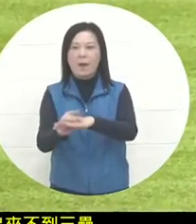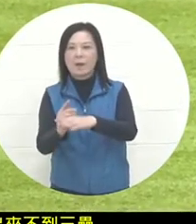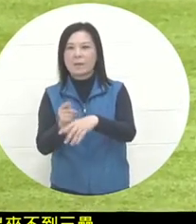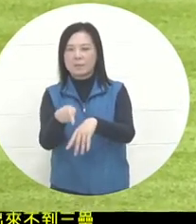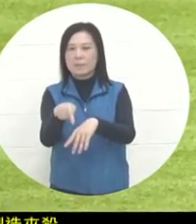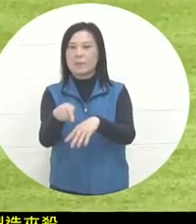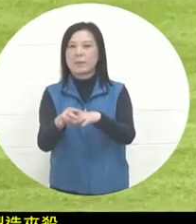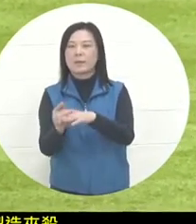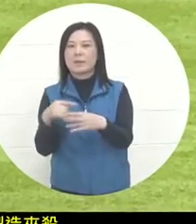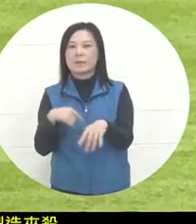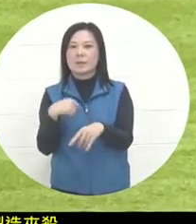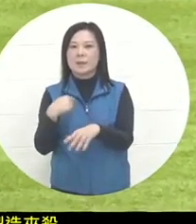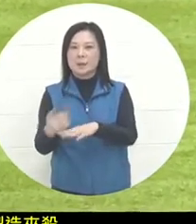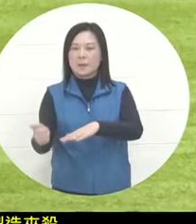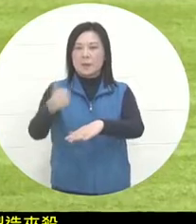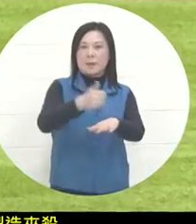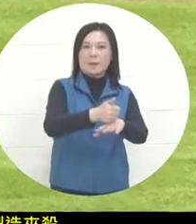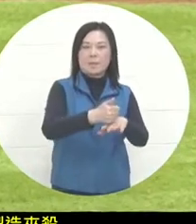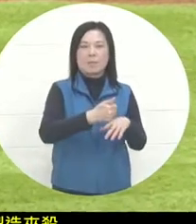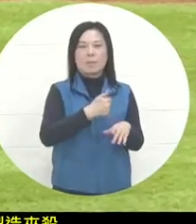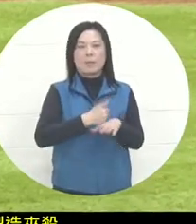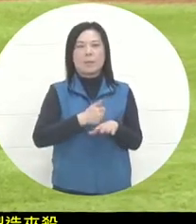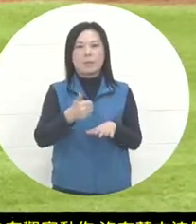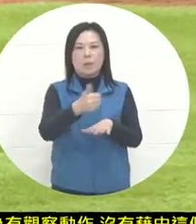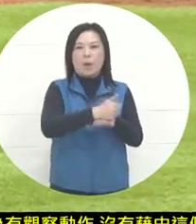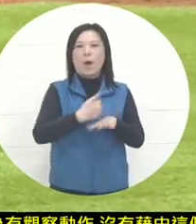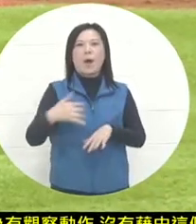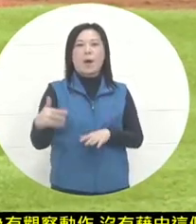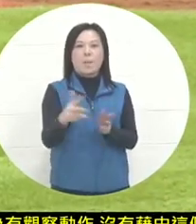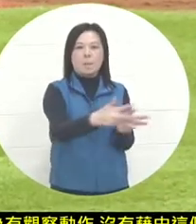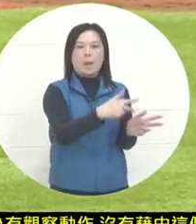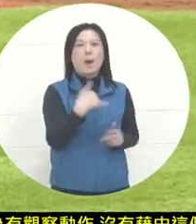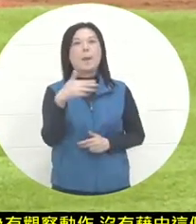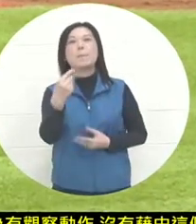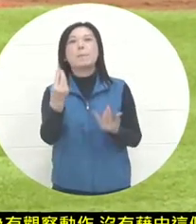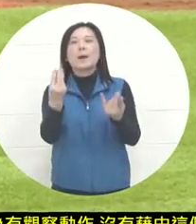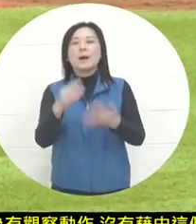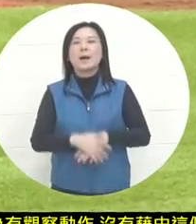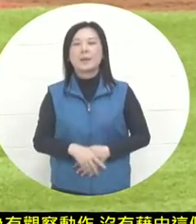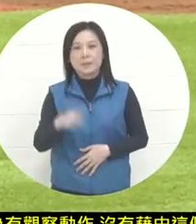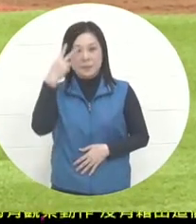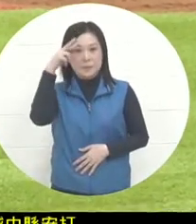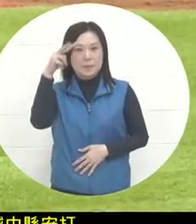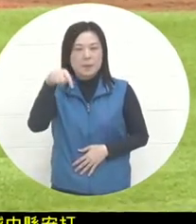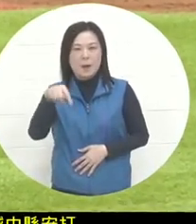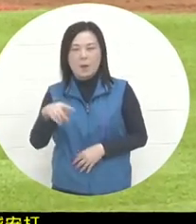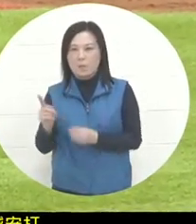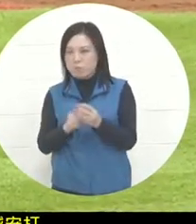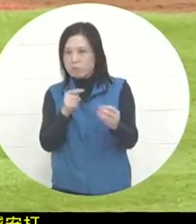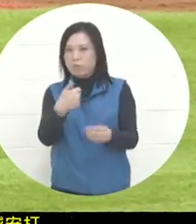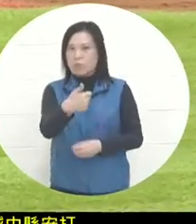secret hit across the center line, I directly rushed to the home plate and scored. However, it was still a great opportunity for Mexico to attack. Now there is only one